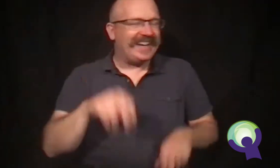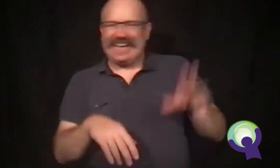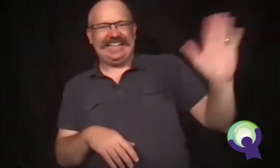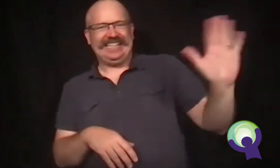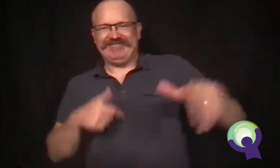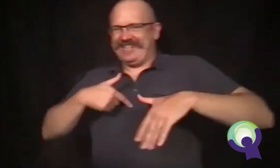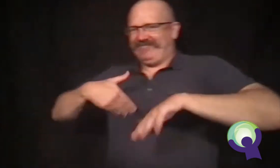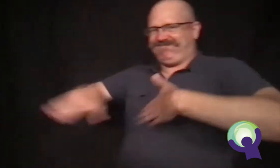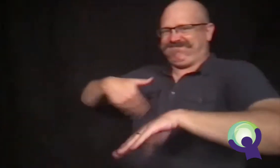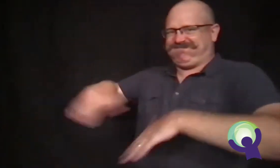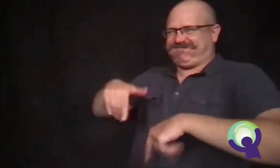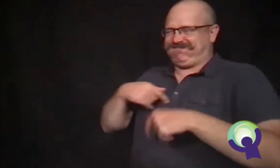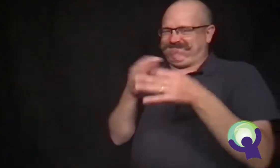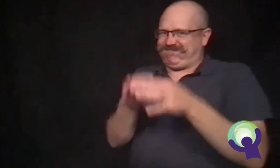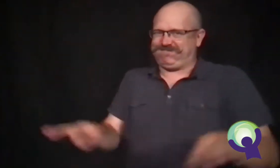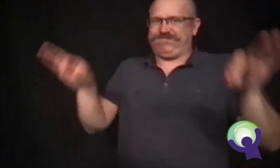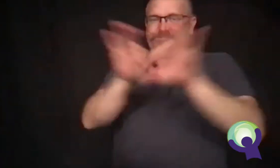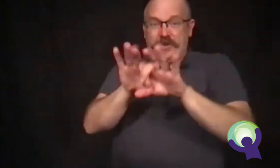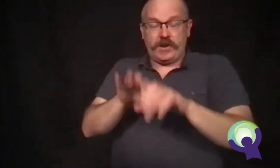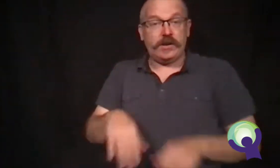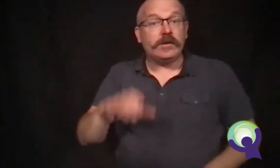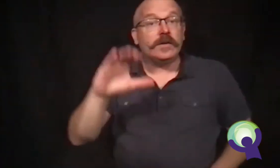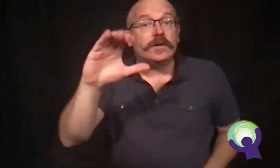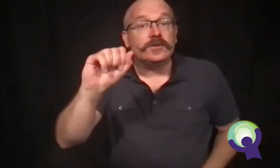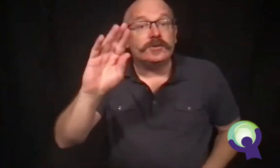but I've got something important to do.”